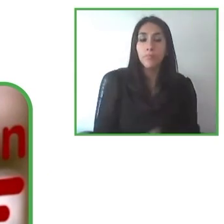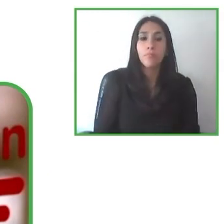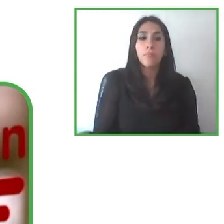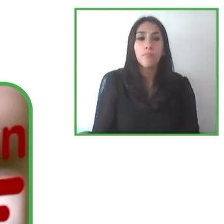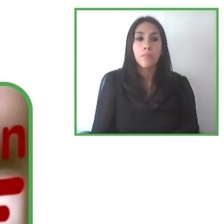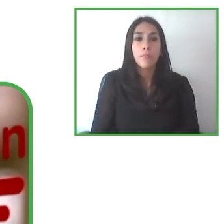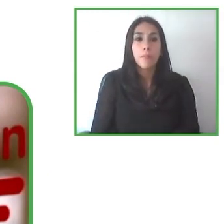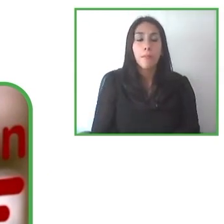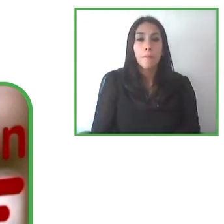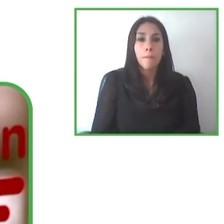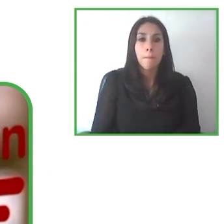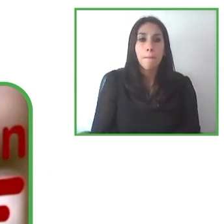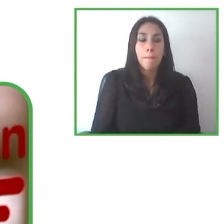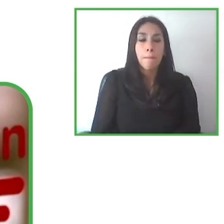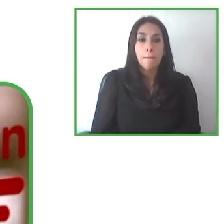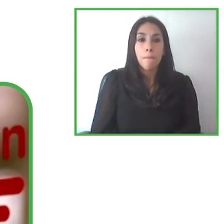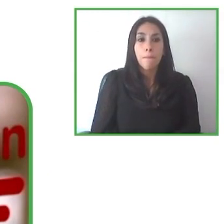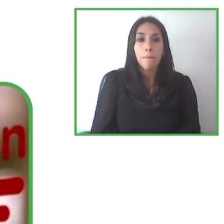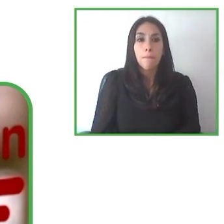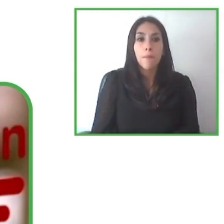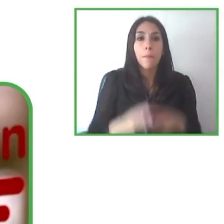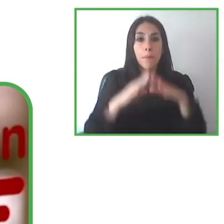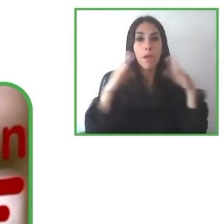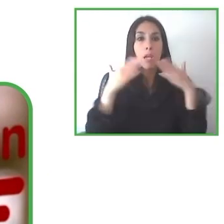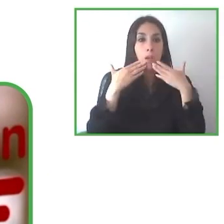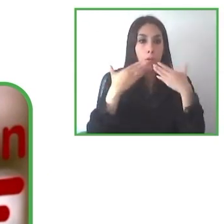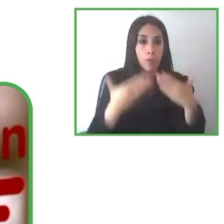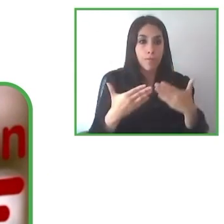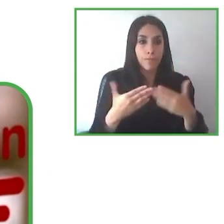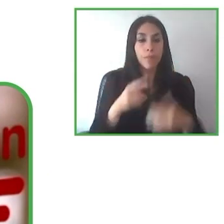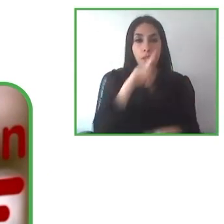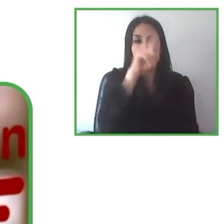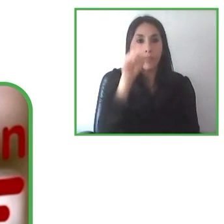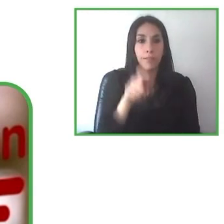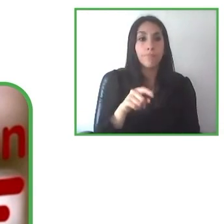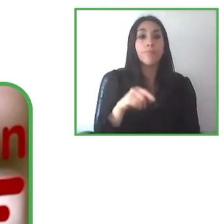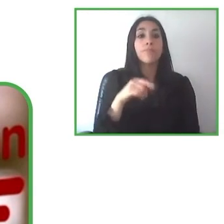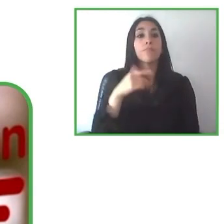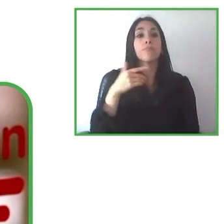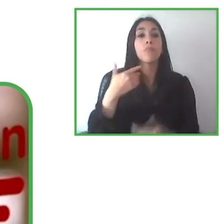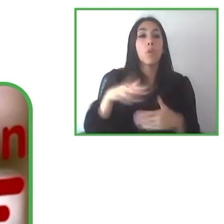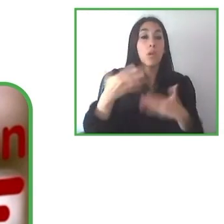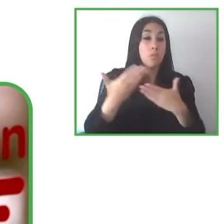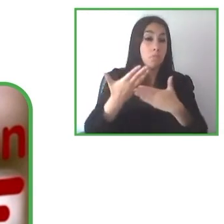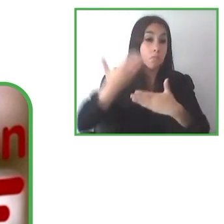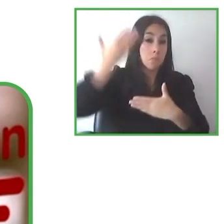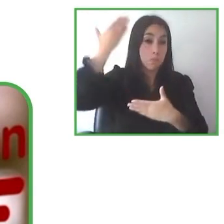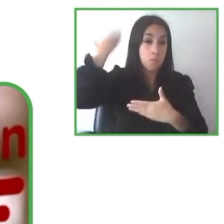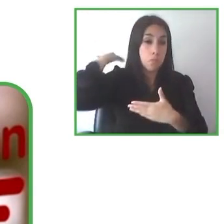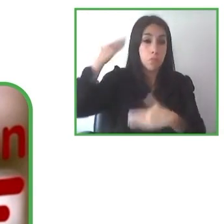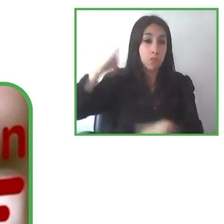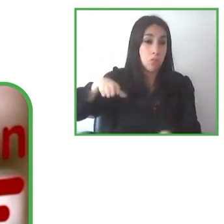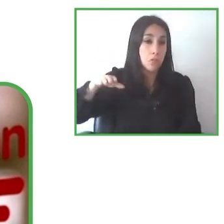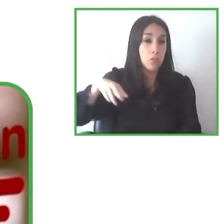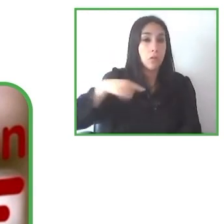you know, when I was a child, I remember the time I was looking at the Globe and maps